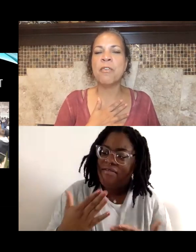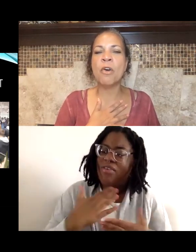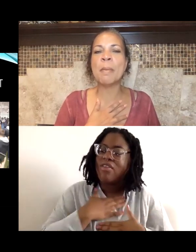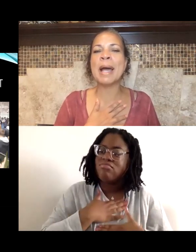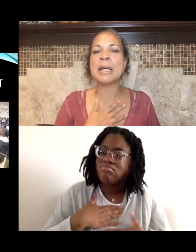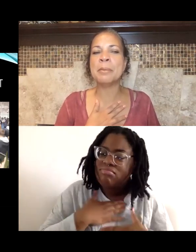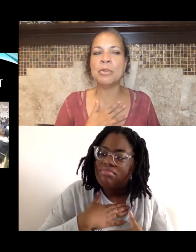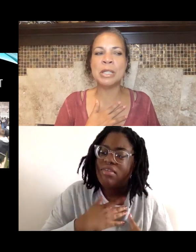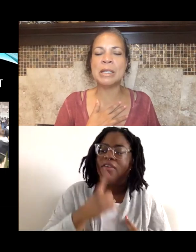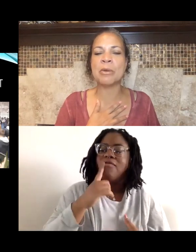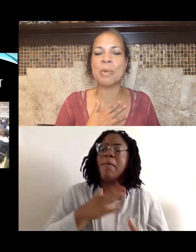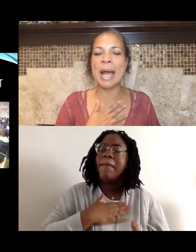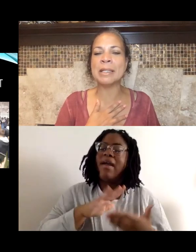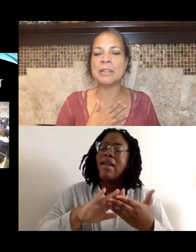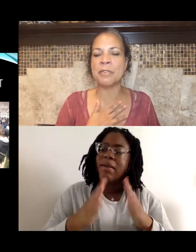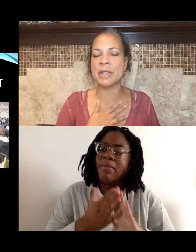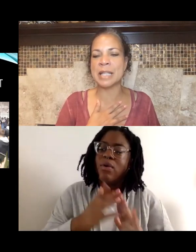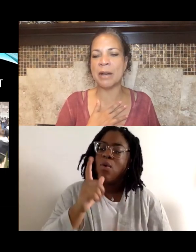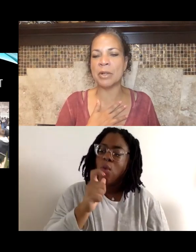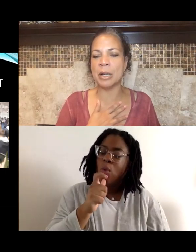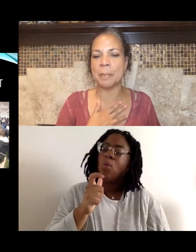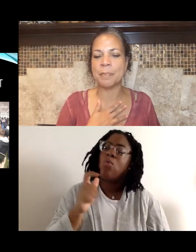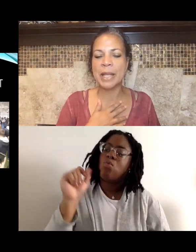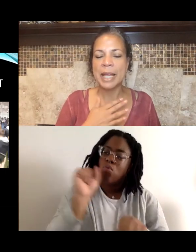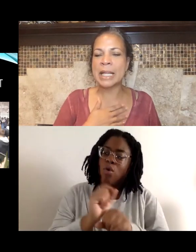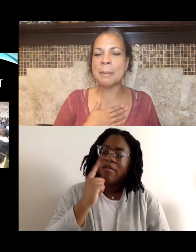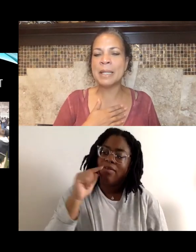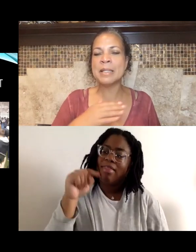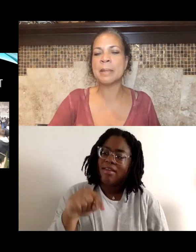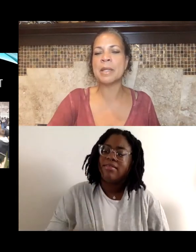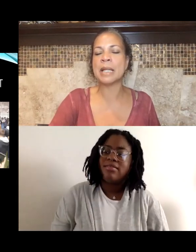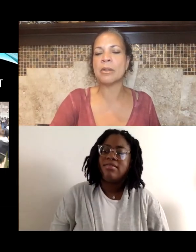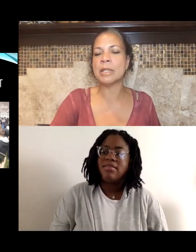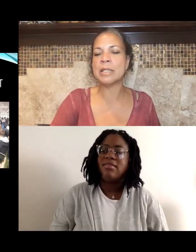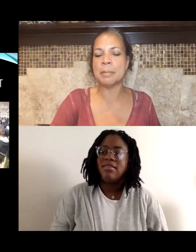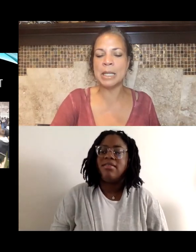for my community that rallied for this outcome. And it means something not only to me,